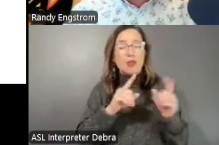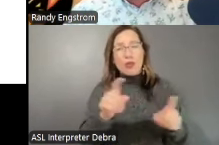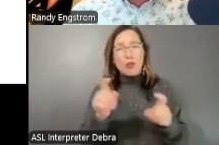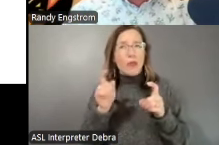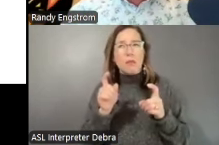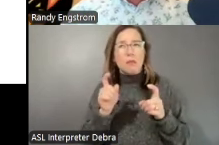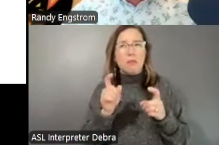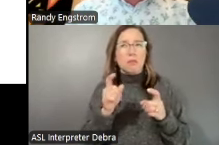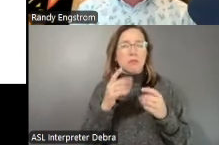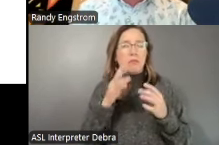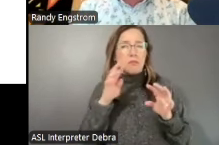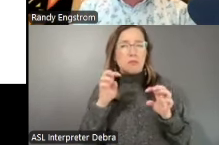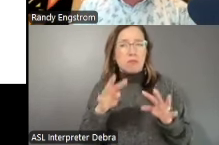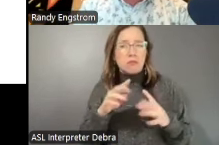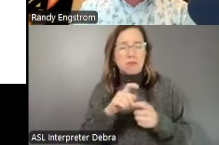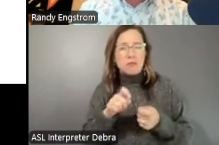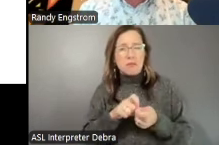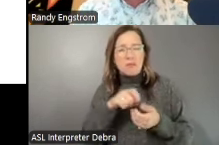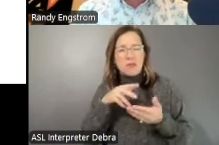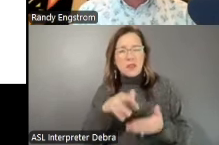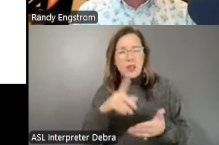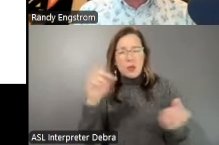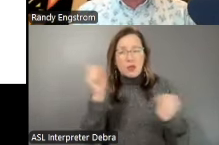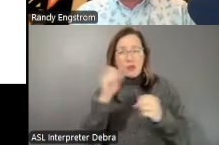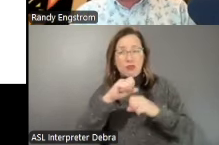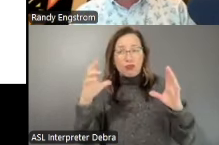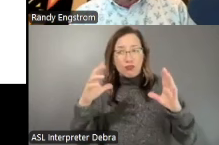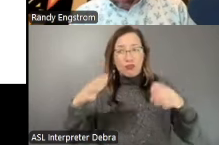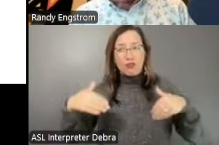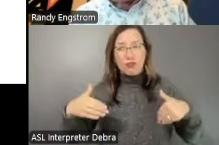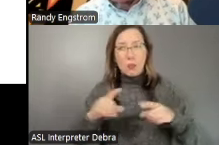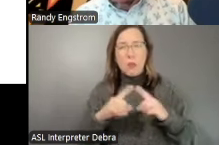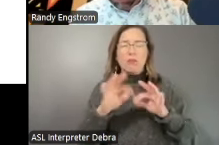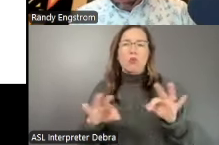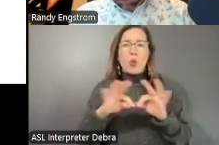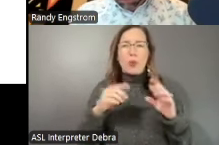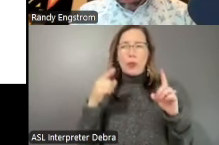exactly know what the study will look like yet, but we do have some very important goals. We want